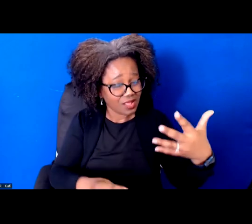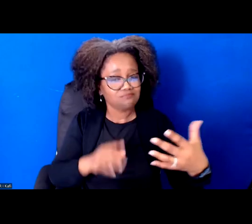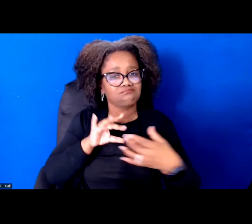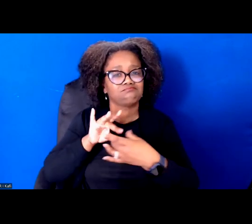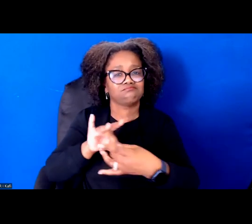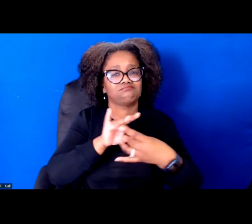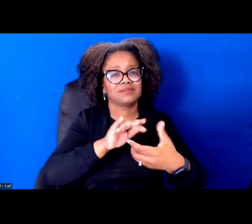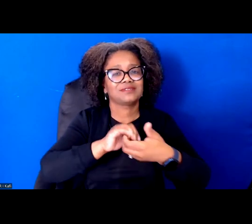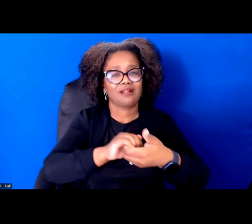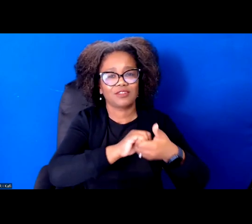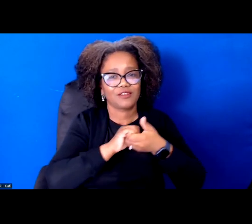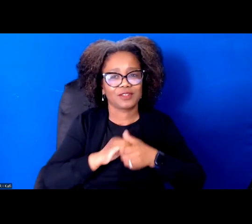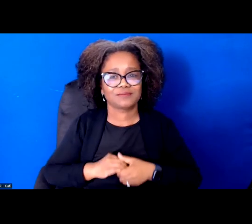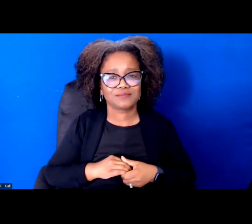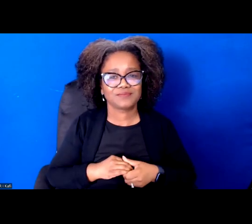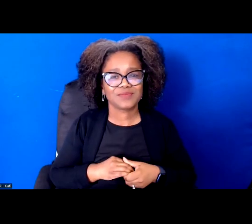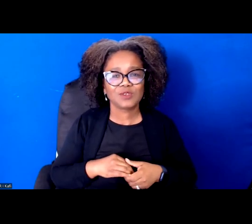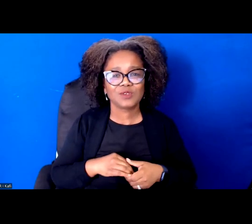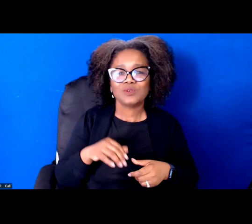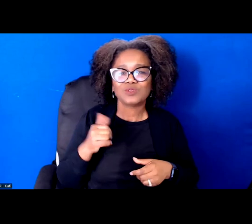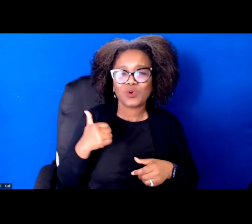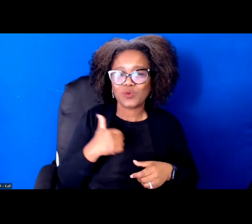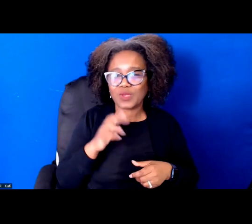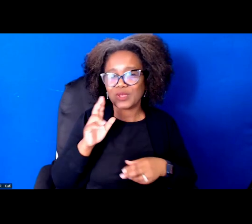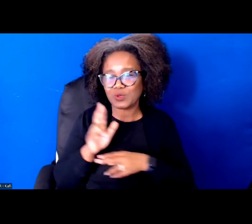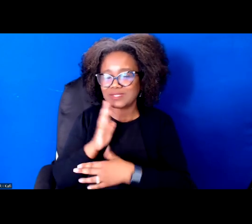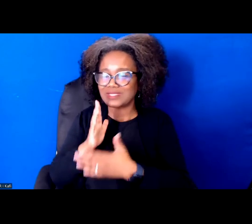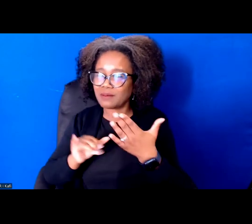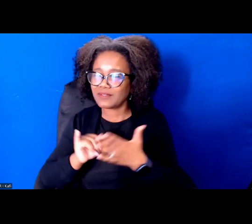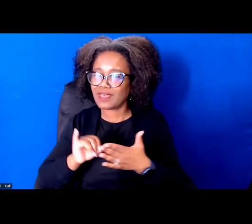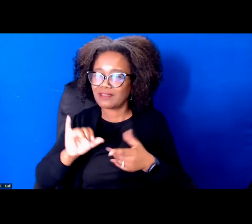class messaging that's really informed by work, similar to what John and and Manuel